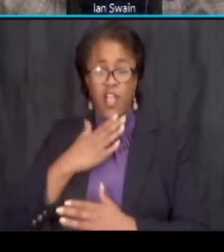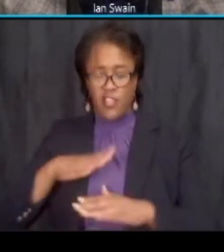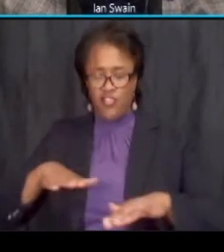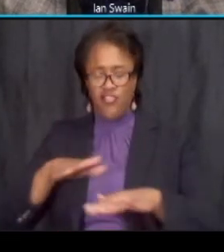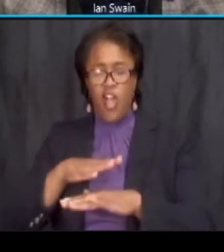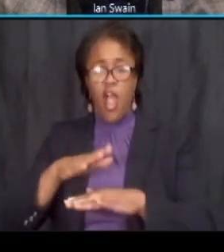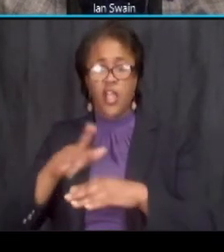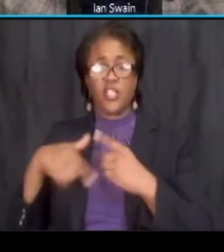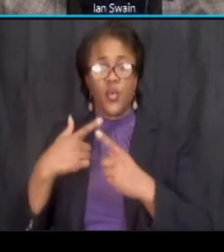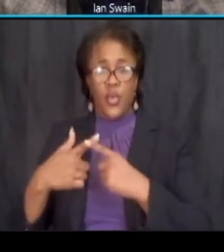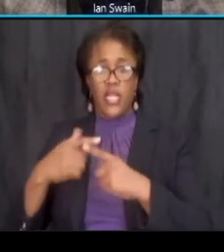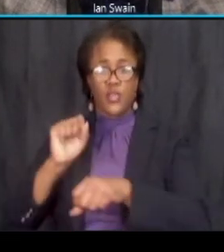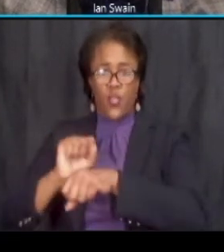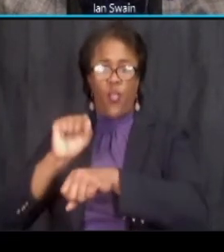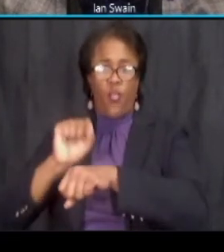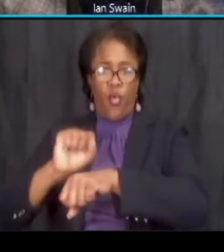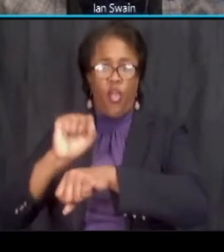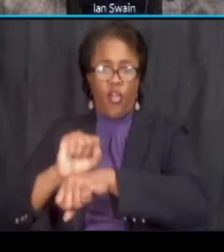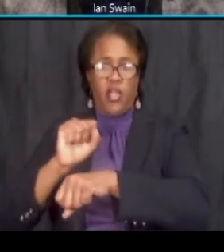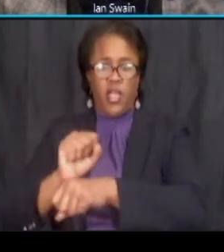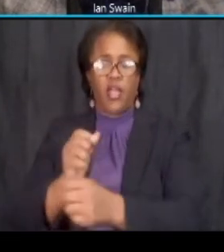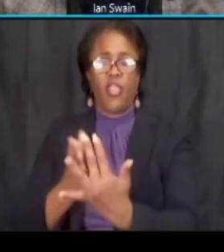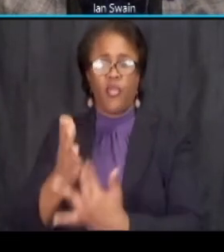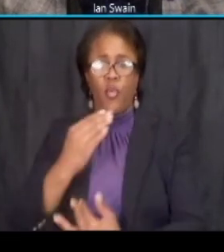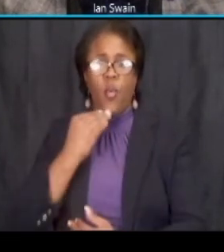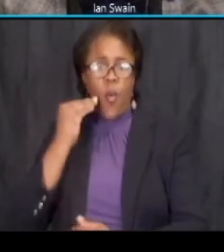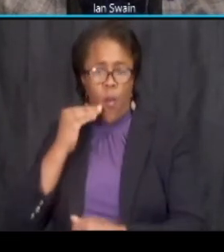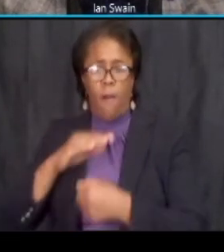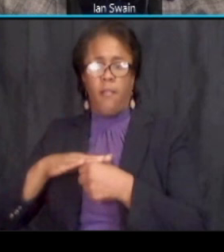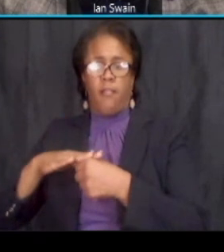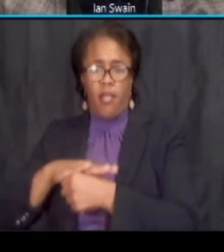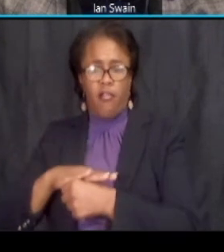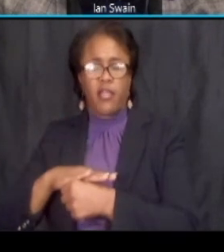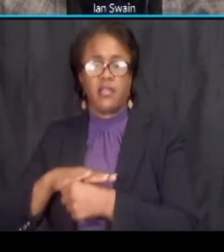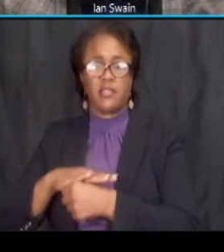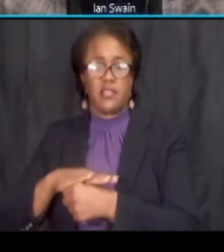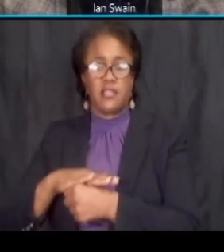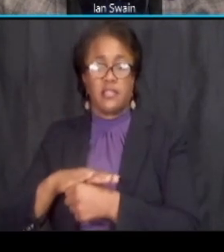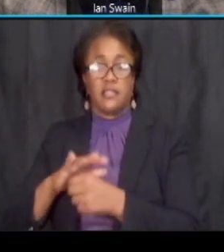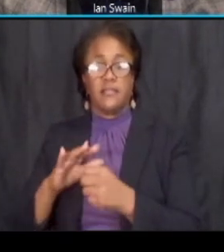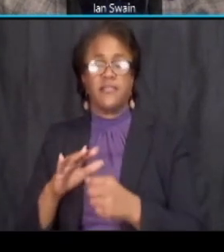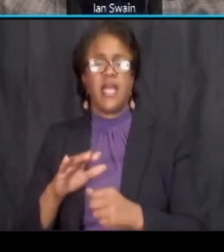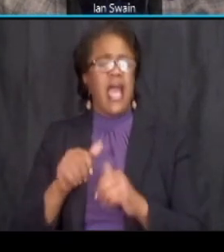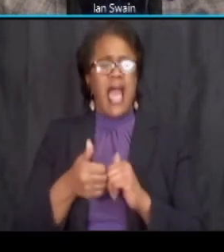the residential zone portion of private residence statement how does it justify